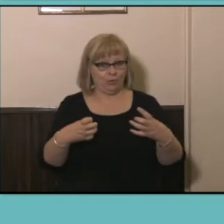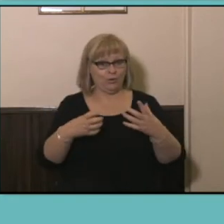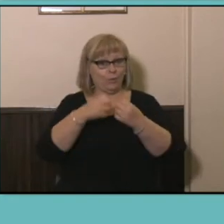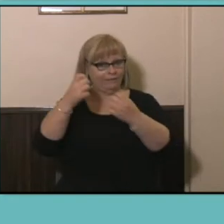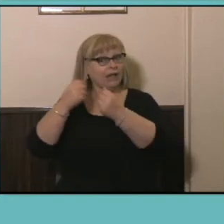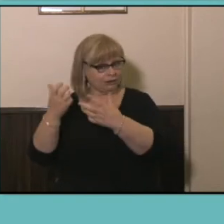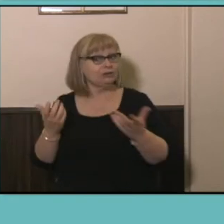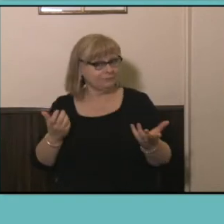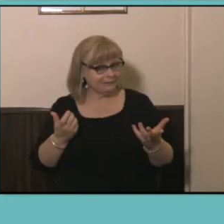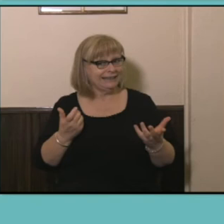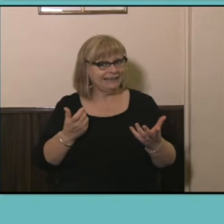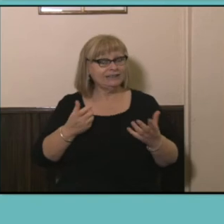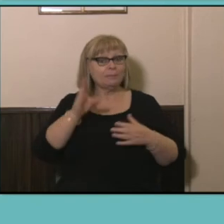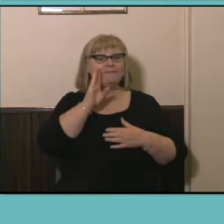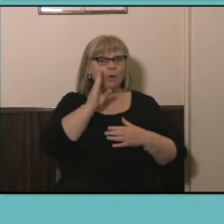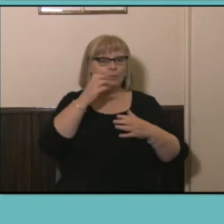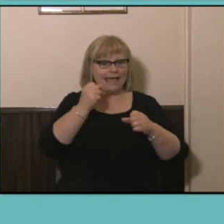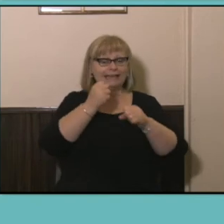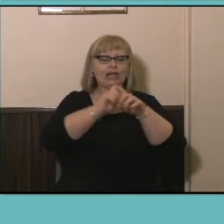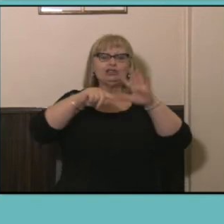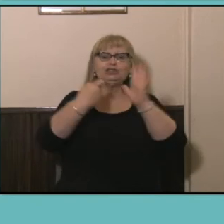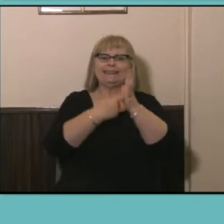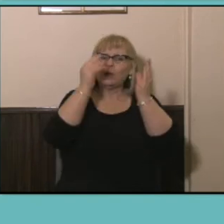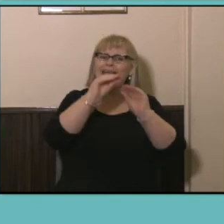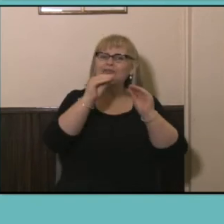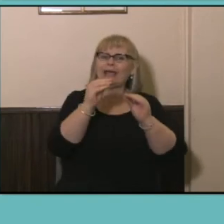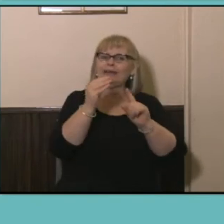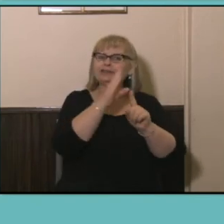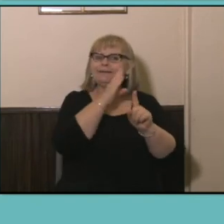gender education gap, especially evident in older populations but perhaps there's